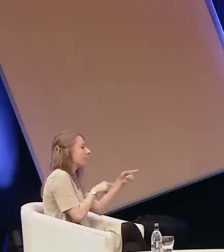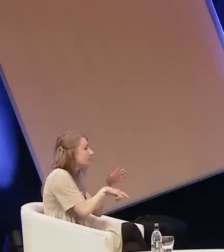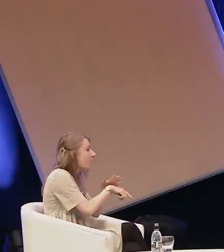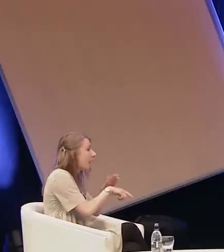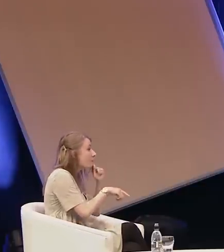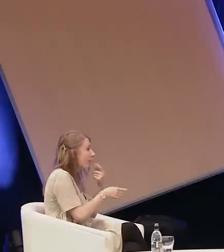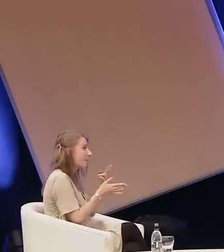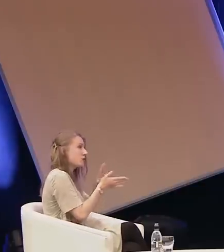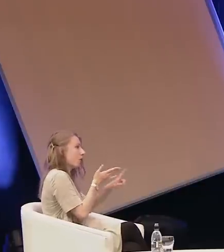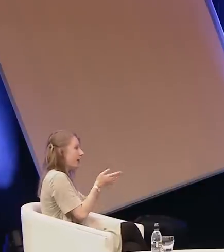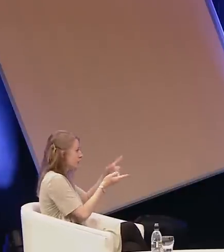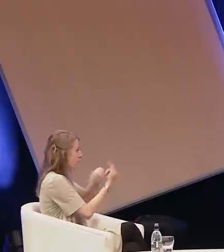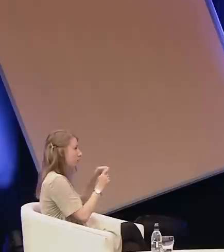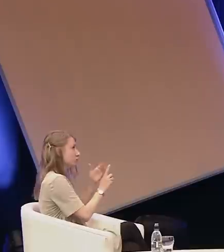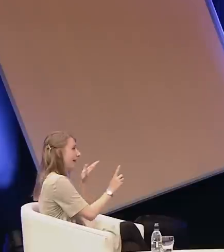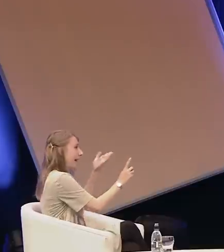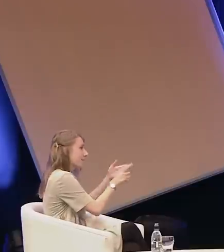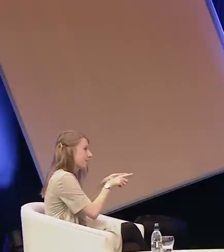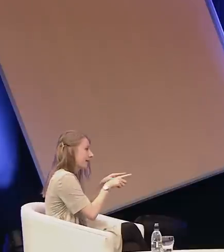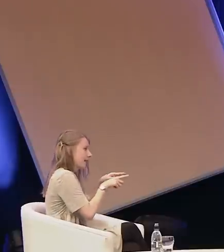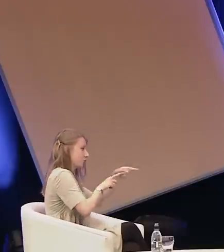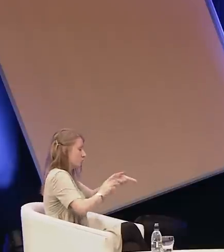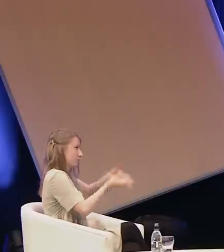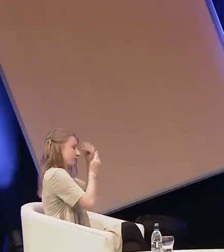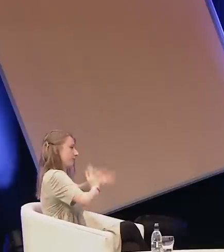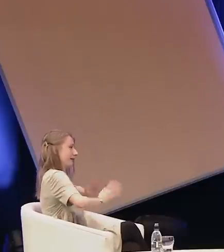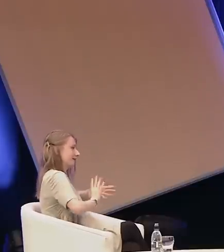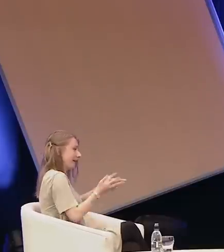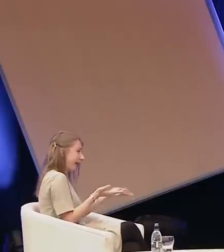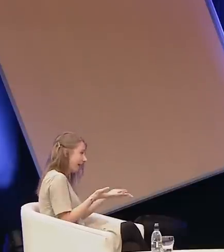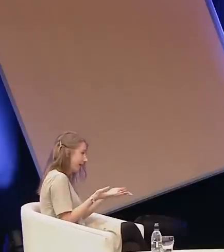that we should all strive to be bilingual in British sign language as British people?